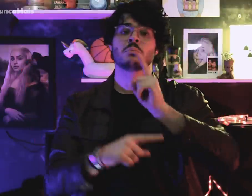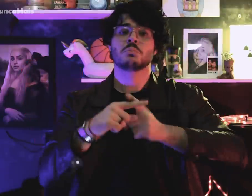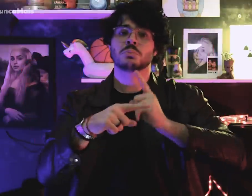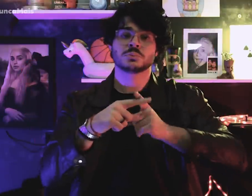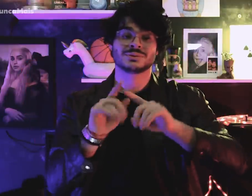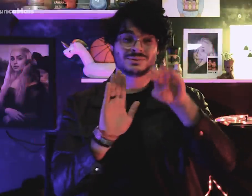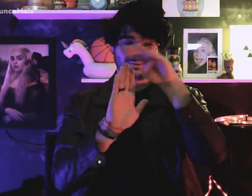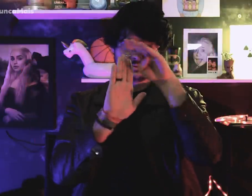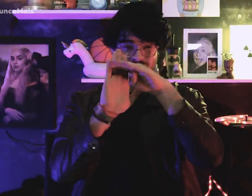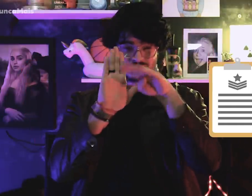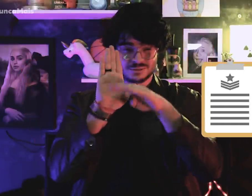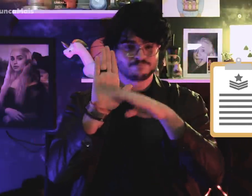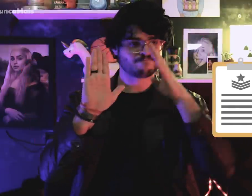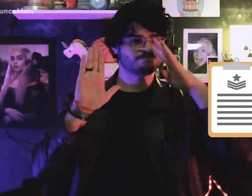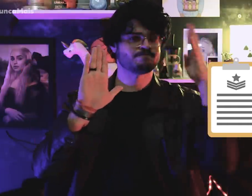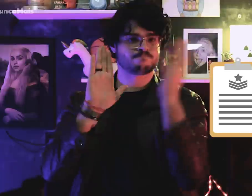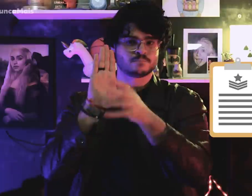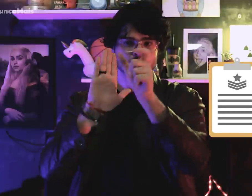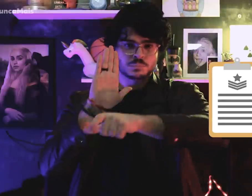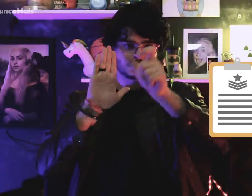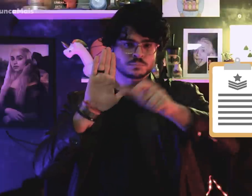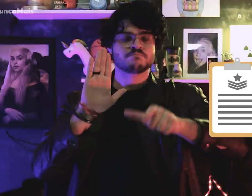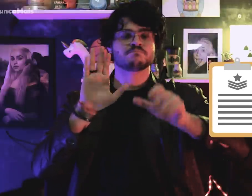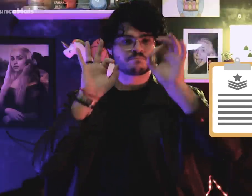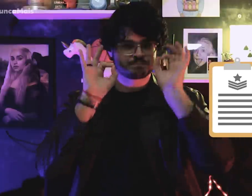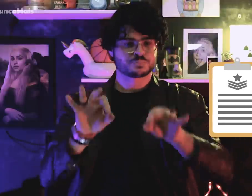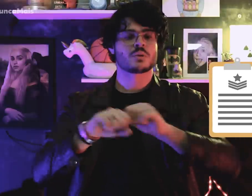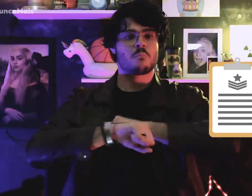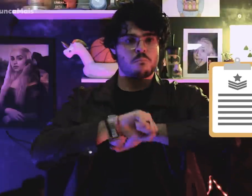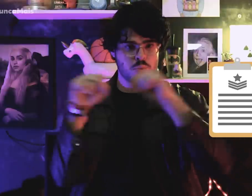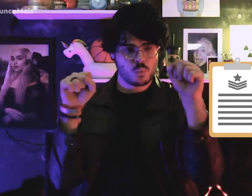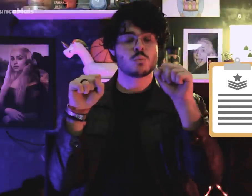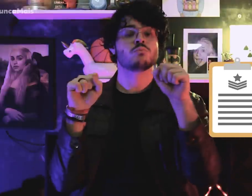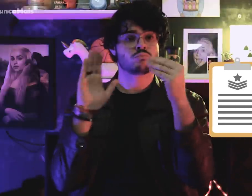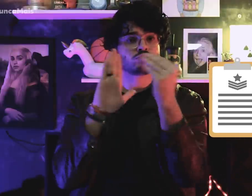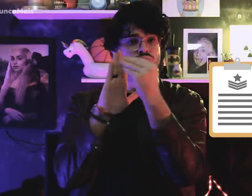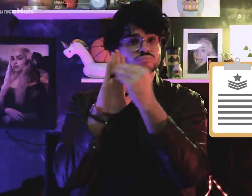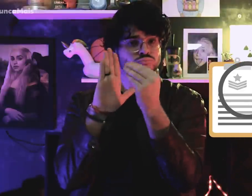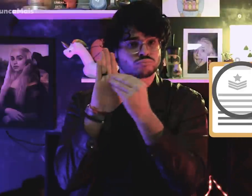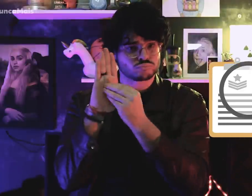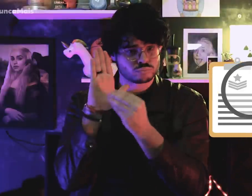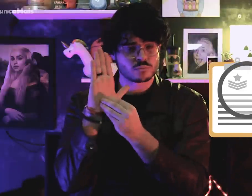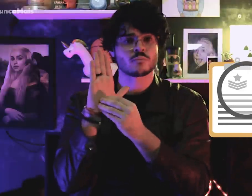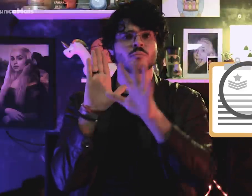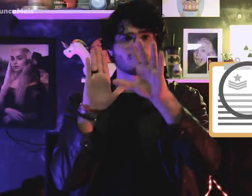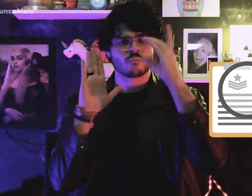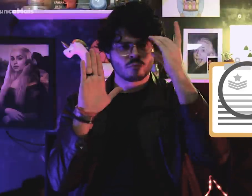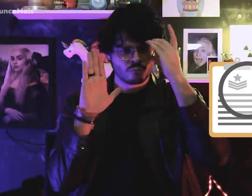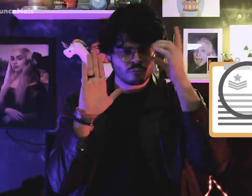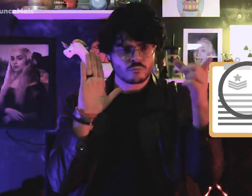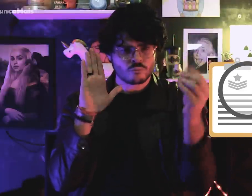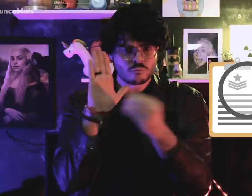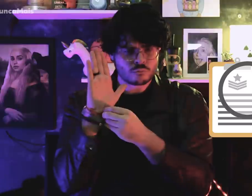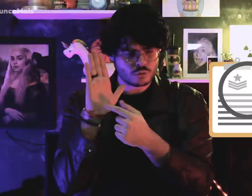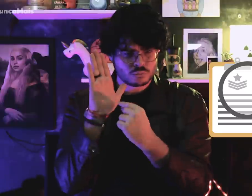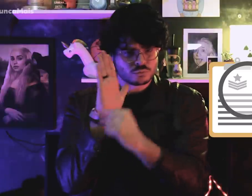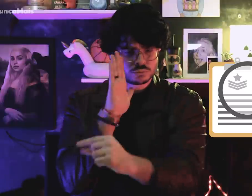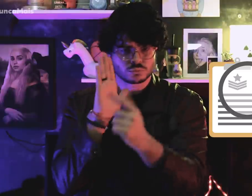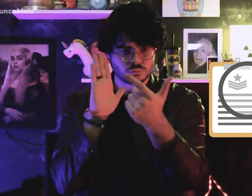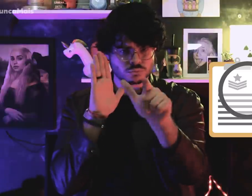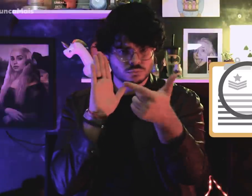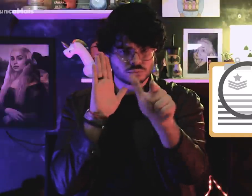She did not appear on the list of VPR accused of participating in this action.